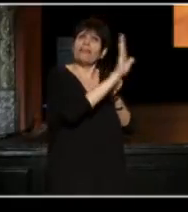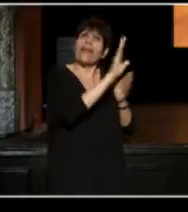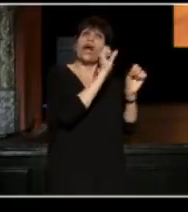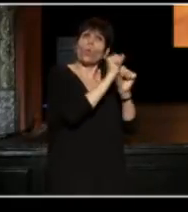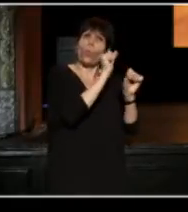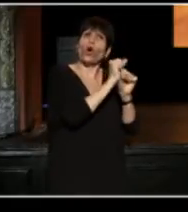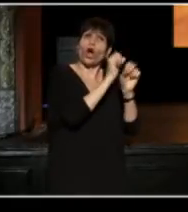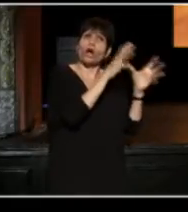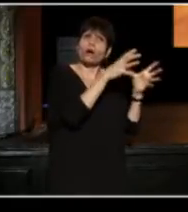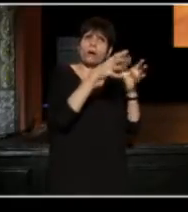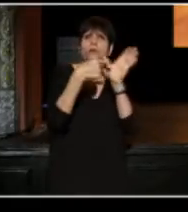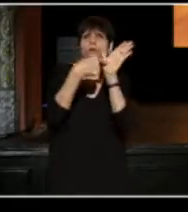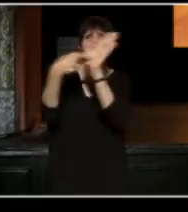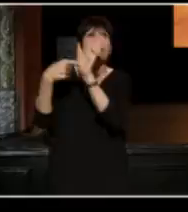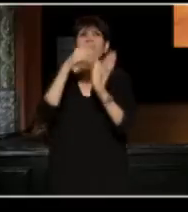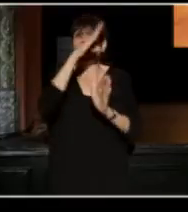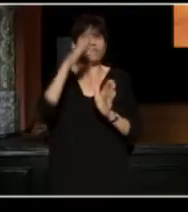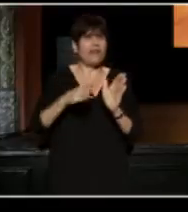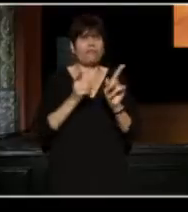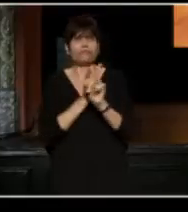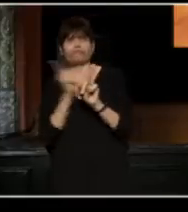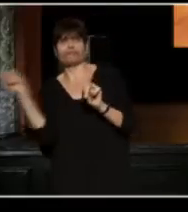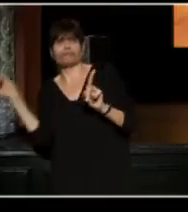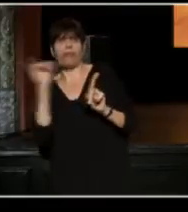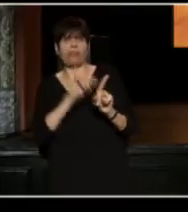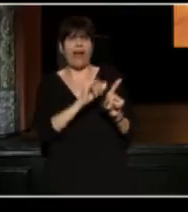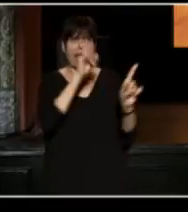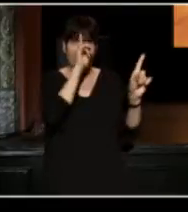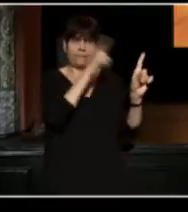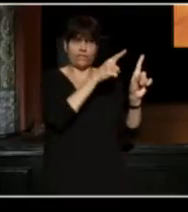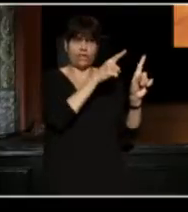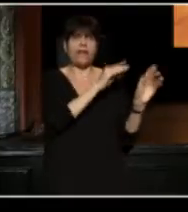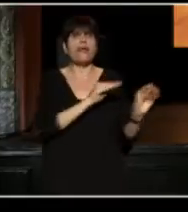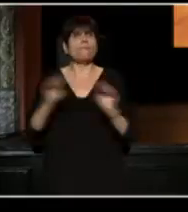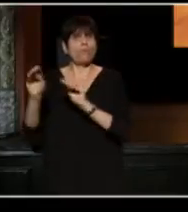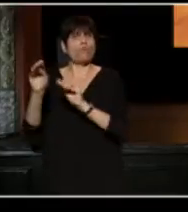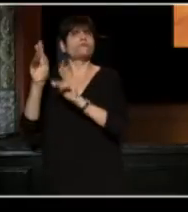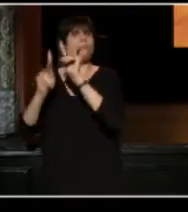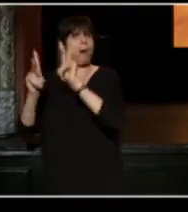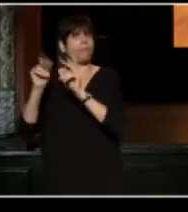They've never veered away from that. They went to the public, and then, in seven seasons,